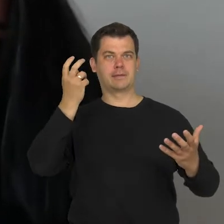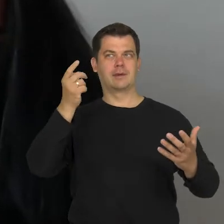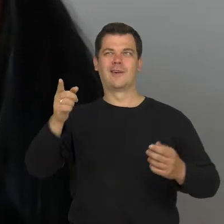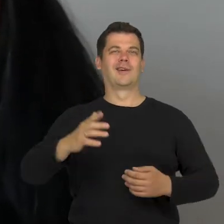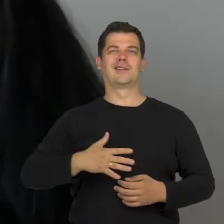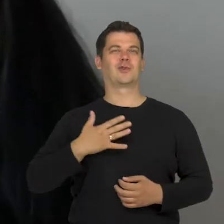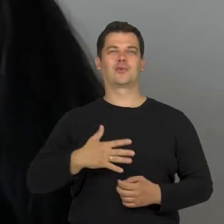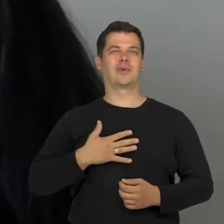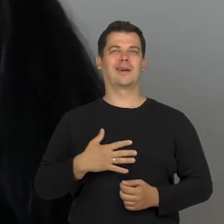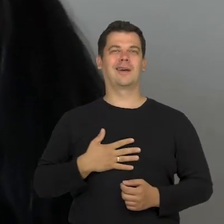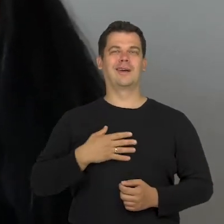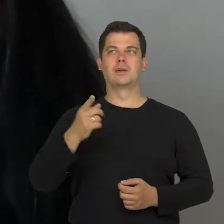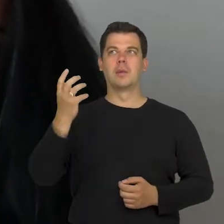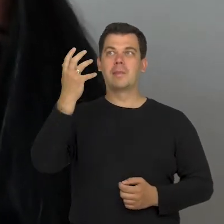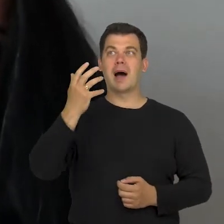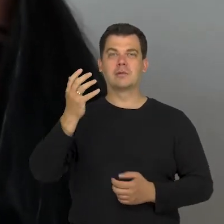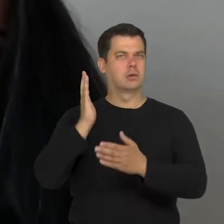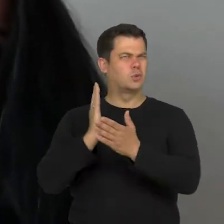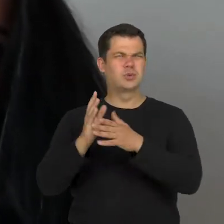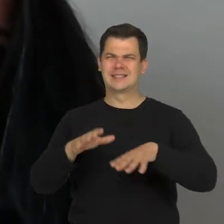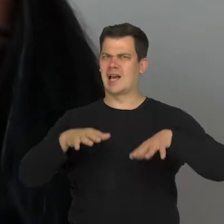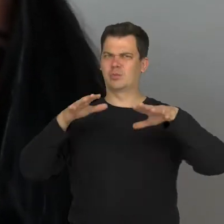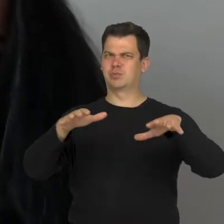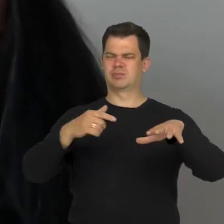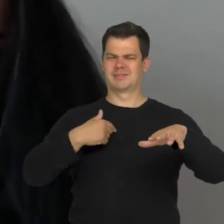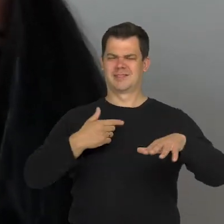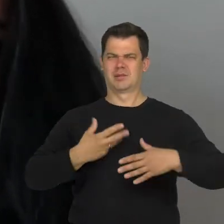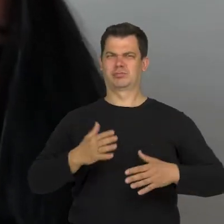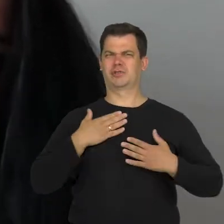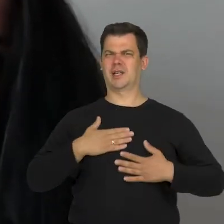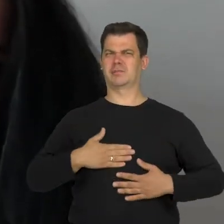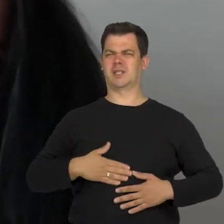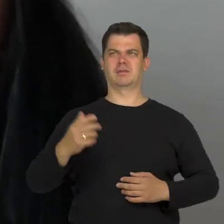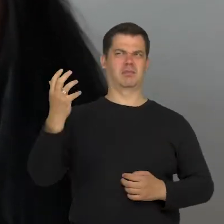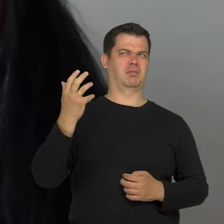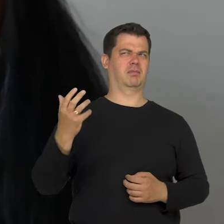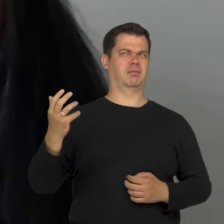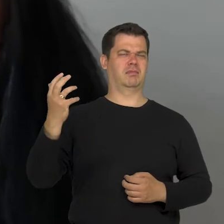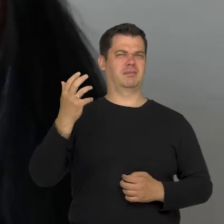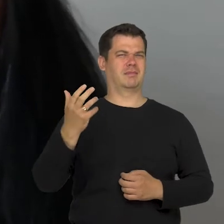that this look crossed the border of the person, who is being looked at.